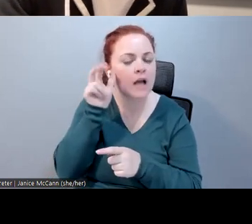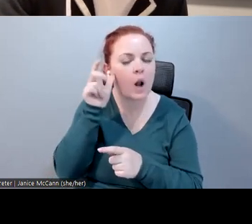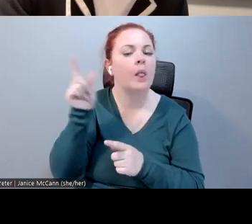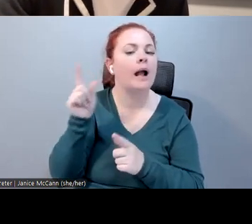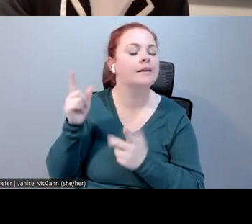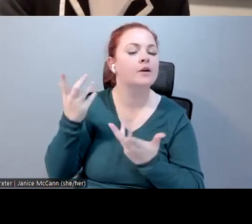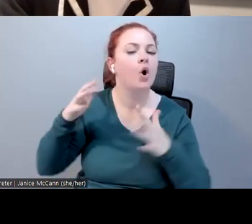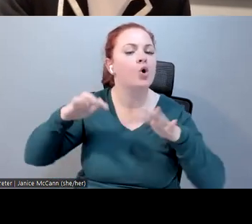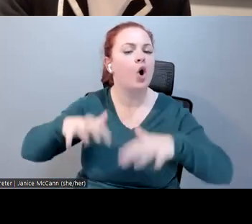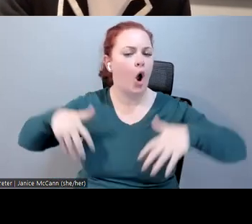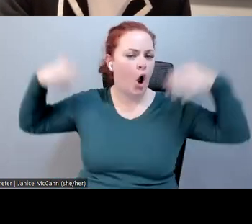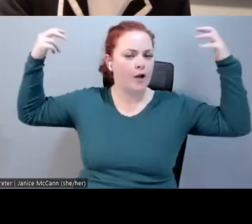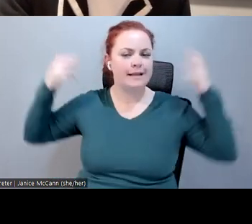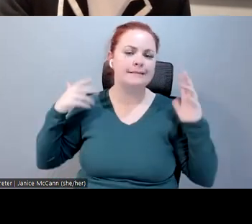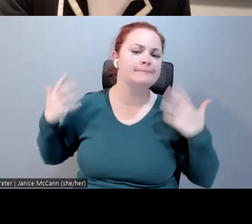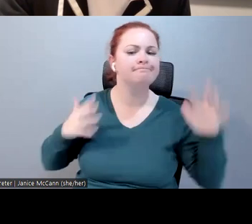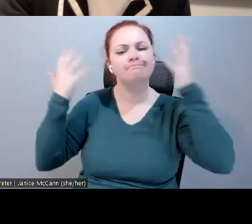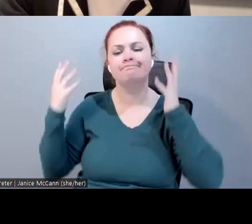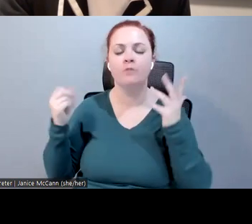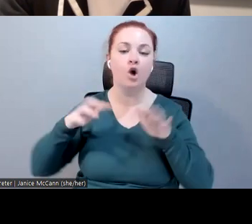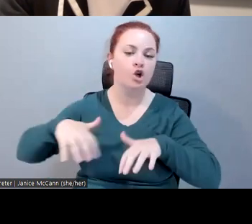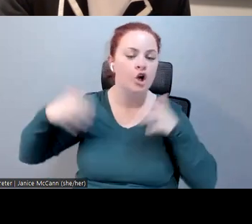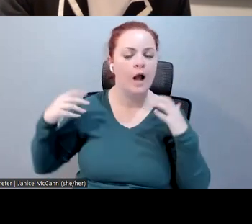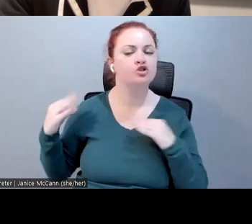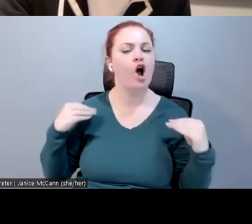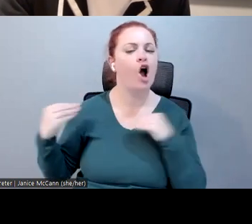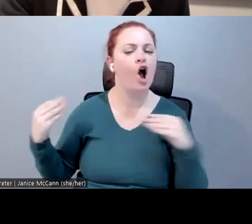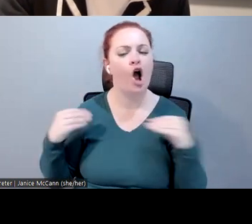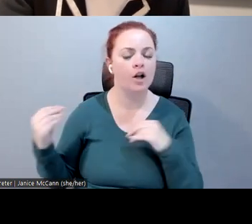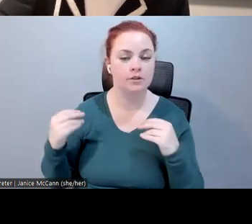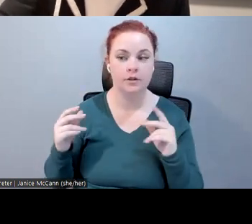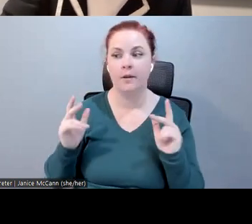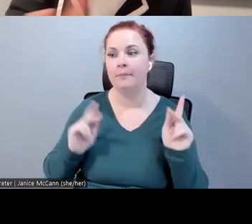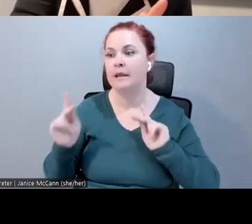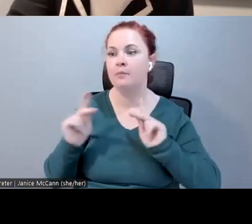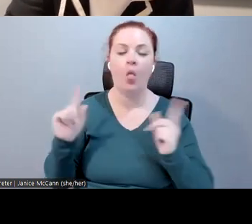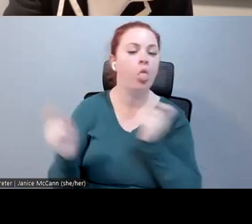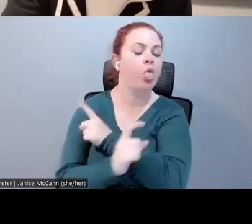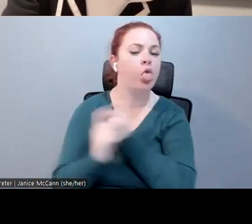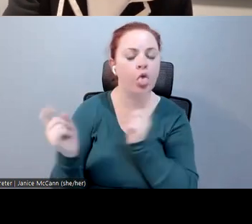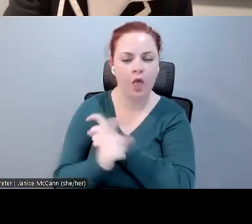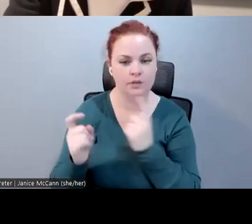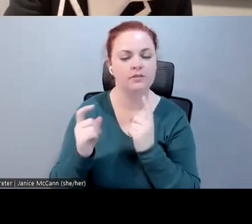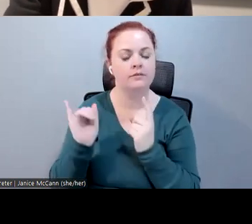effects. These descriptions pull you deeper into the VR and help